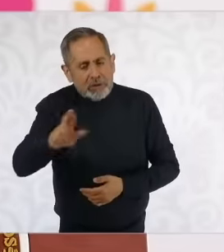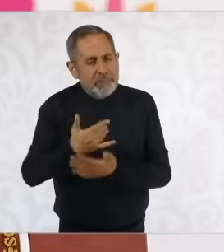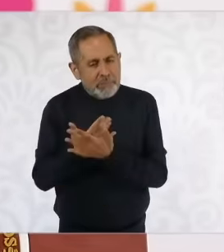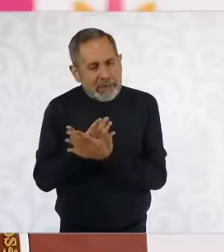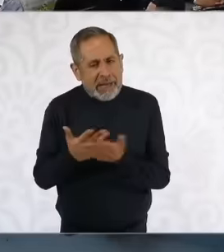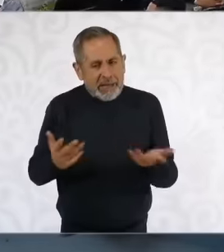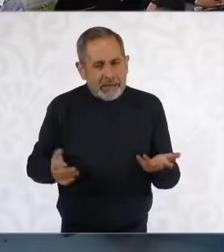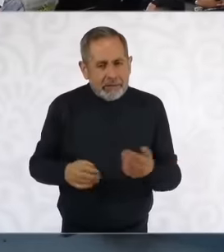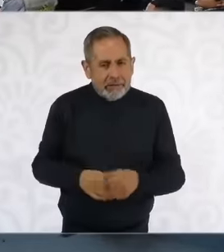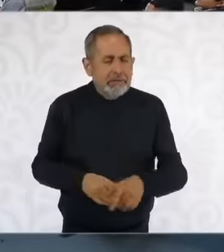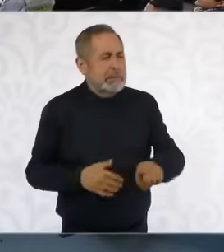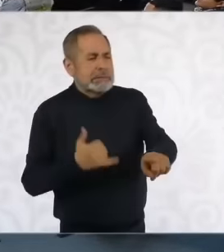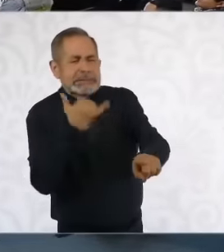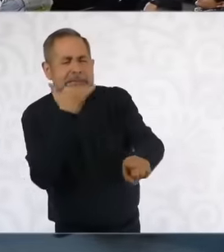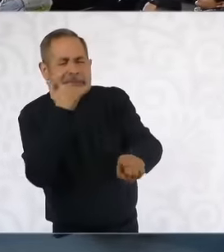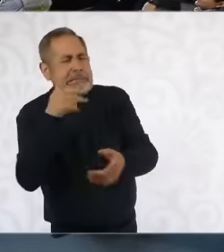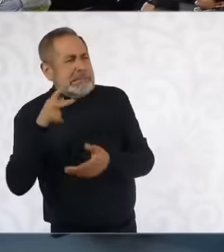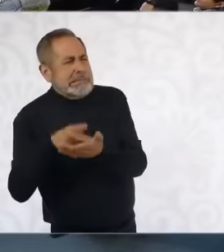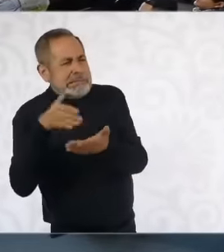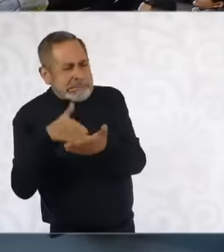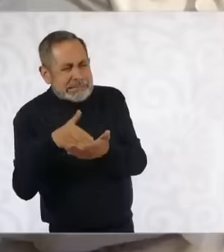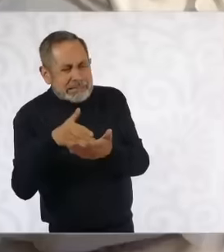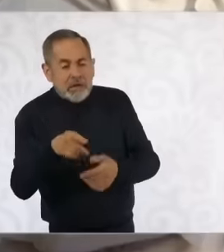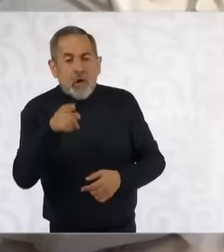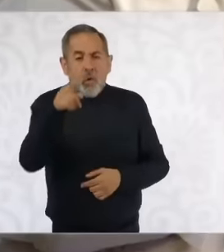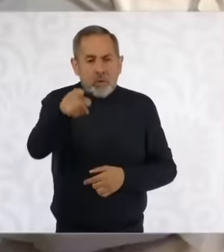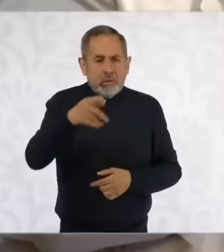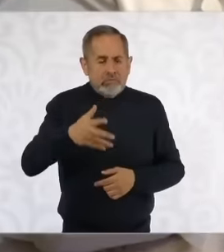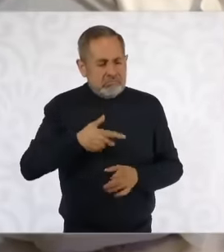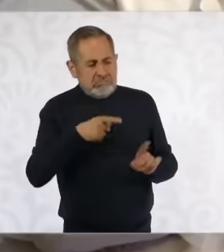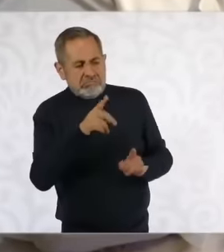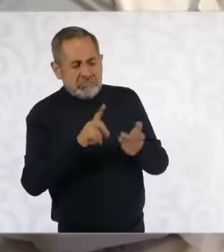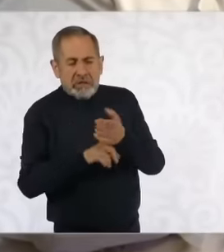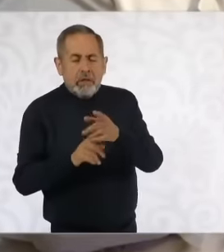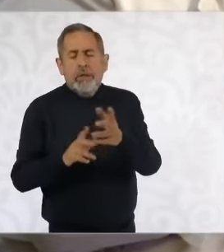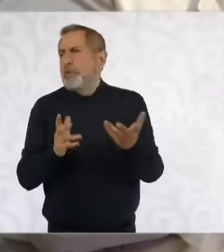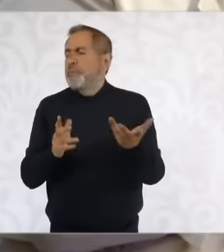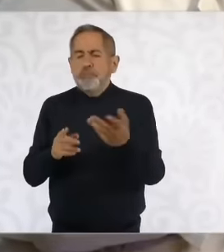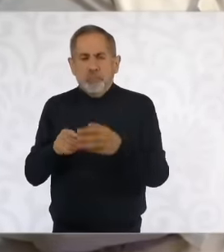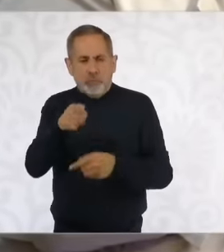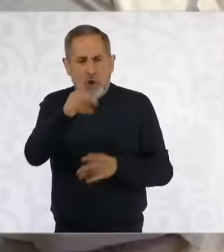more than a little insistence, you have the benefit of, that is, you are in doubt. Even if